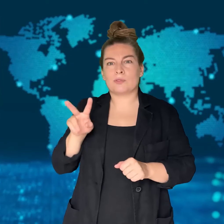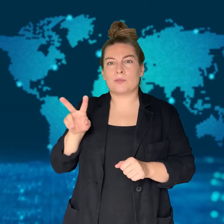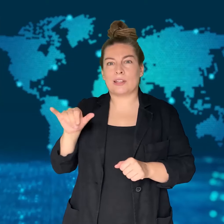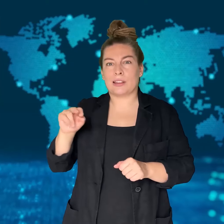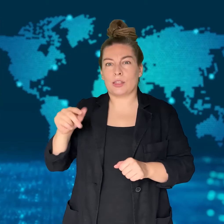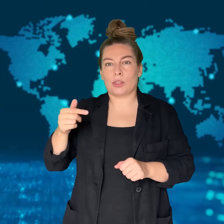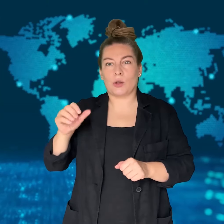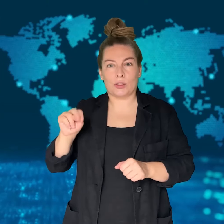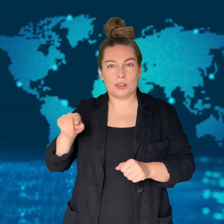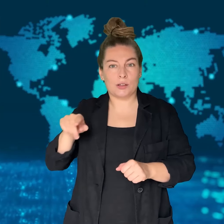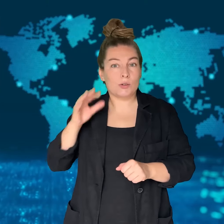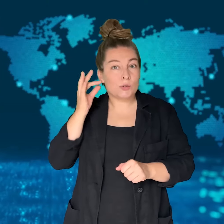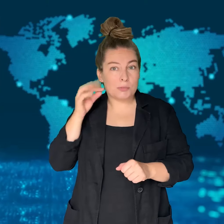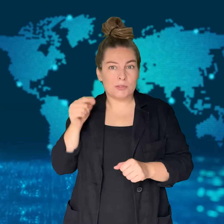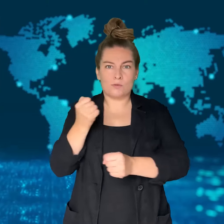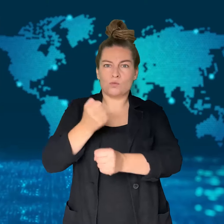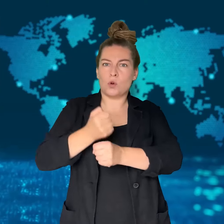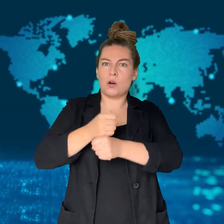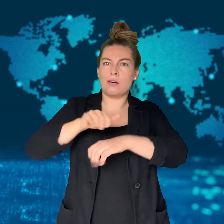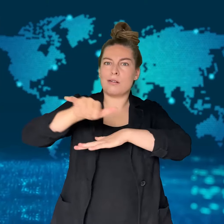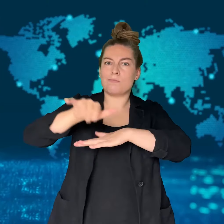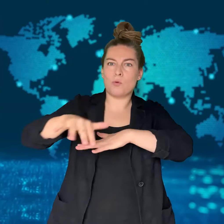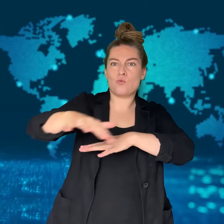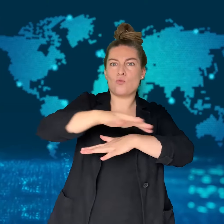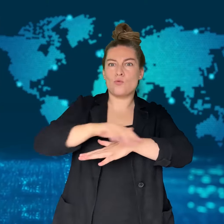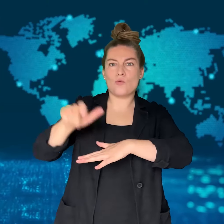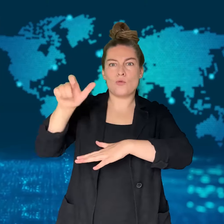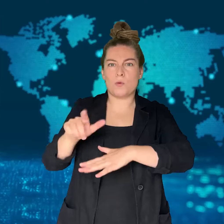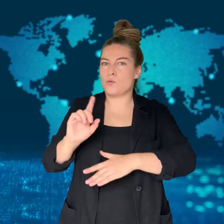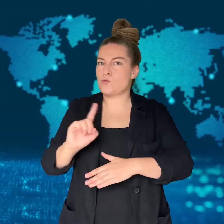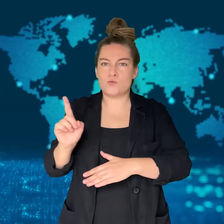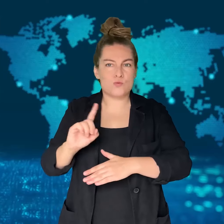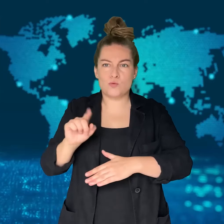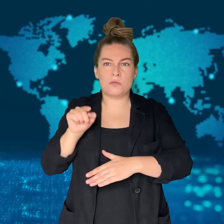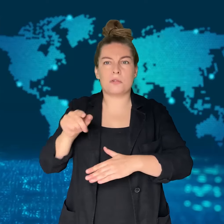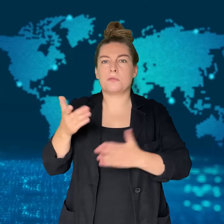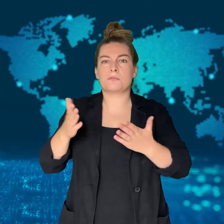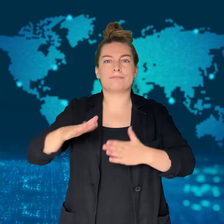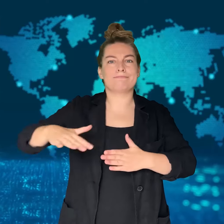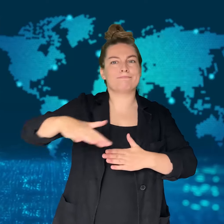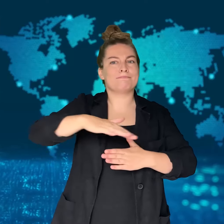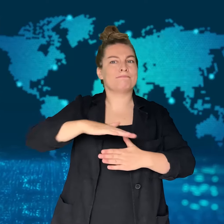Vinton was not an airport worker; she was a member of